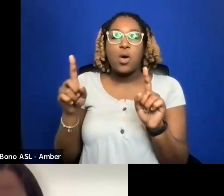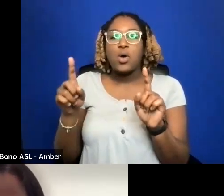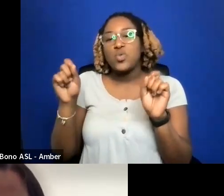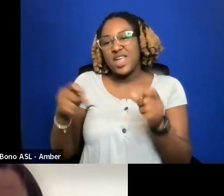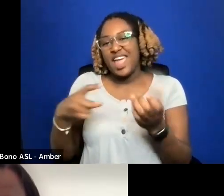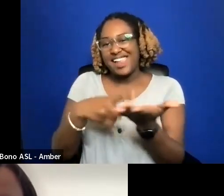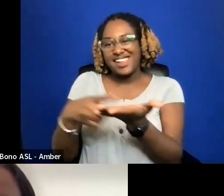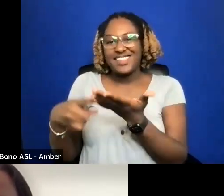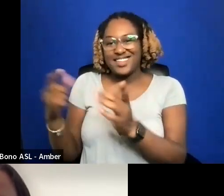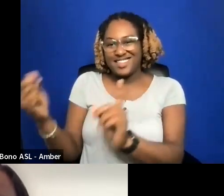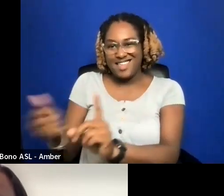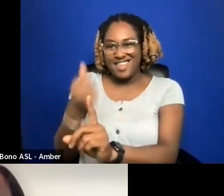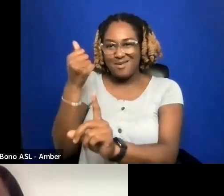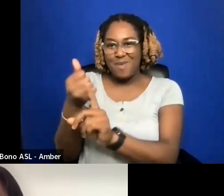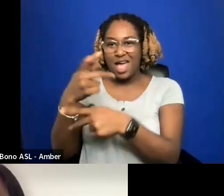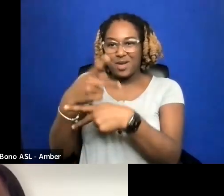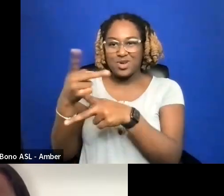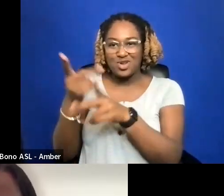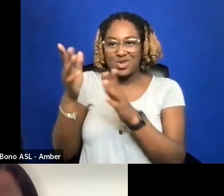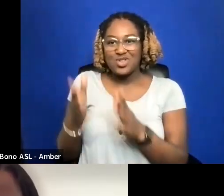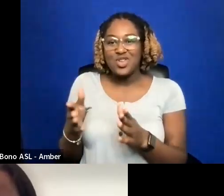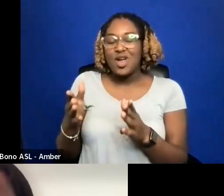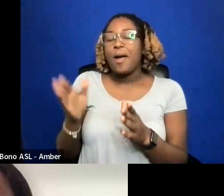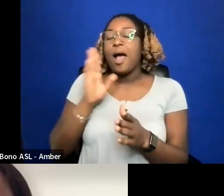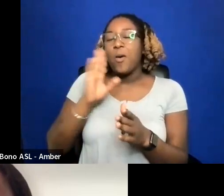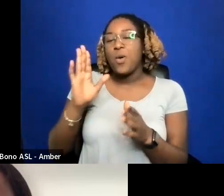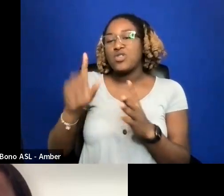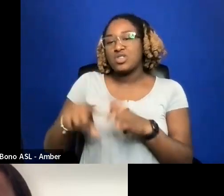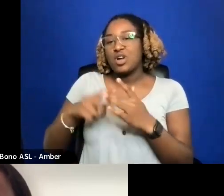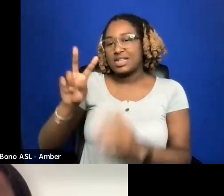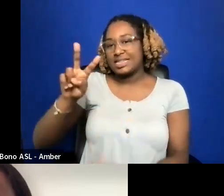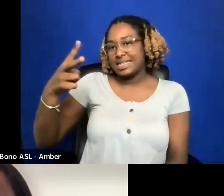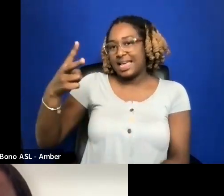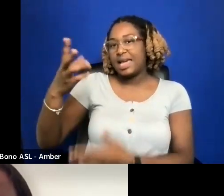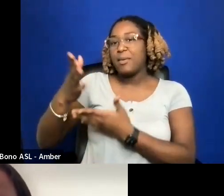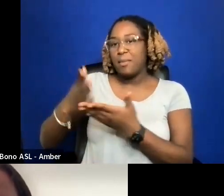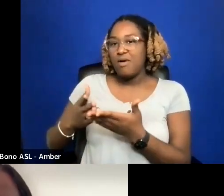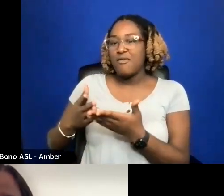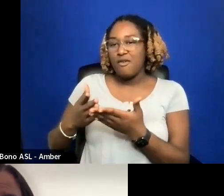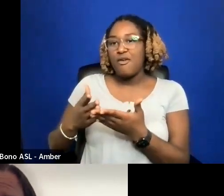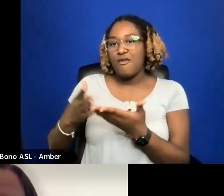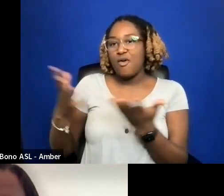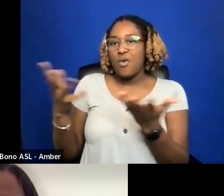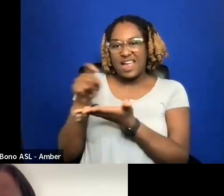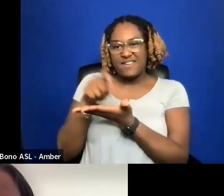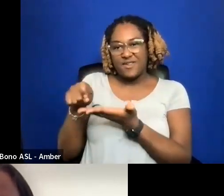I'M GOING THE GO INTO THE SECOND SECTION OF WHAT I'VE WRITTEN. IT'S VERY DETAILED SO I'M GOING TO GO SLOW.